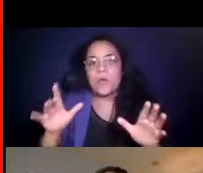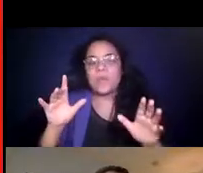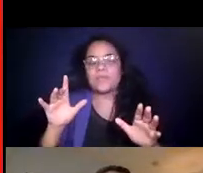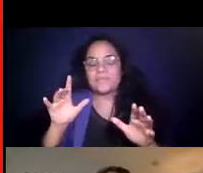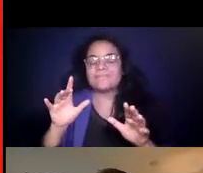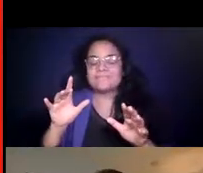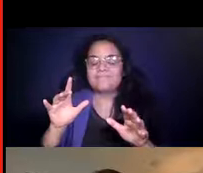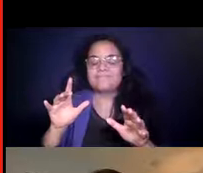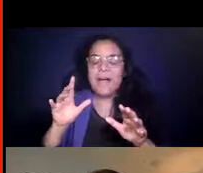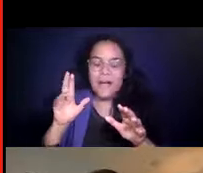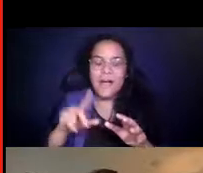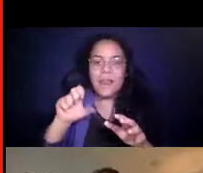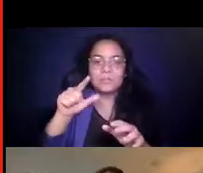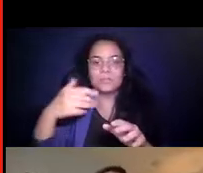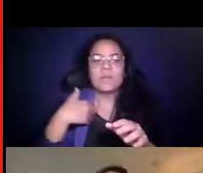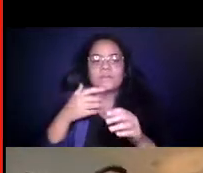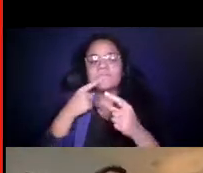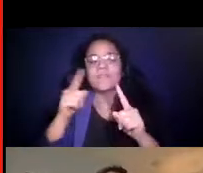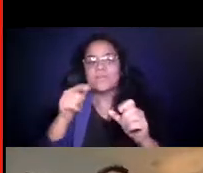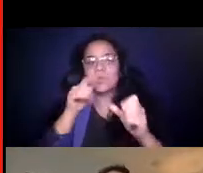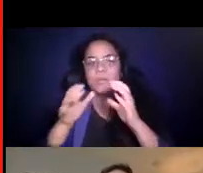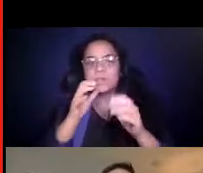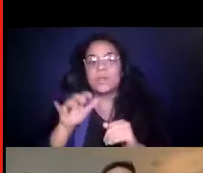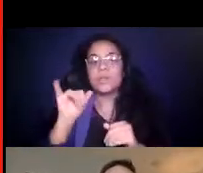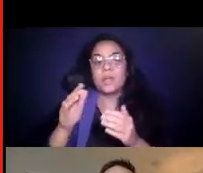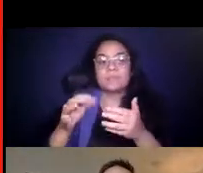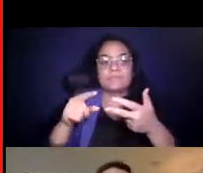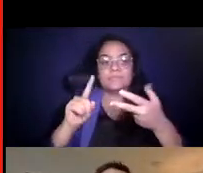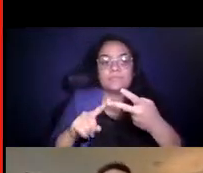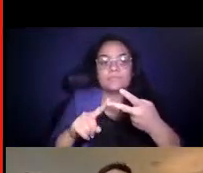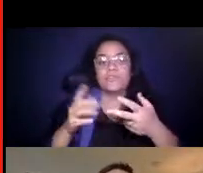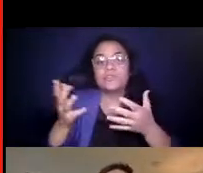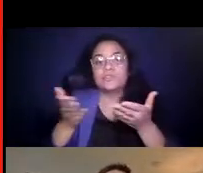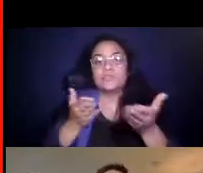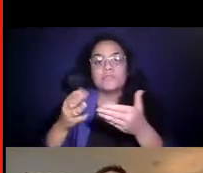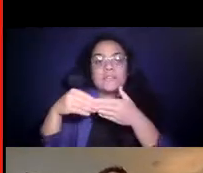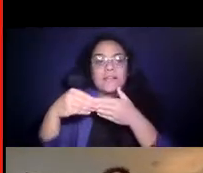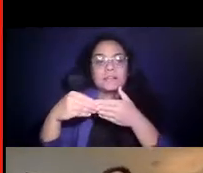14:19:18 The service flexibility I think is another interesting dynamic that we're seeing